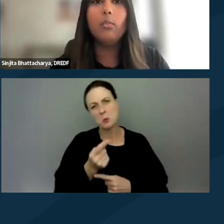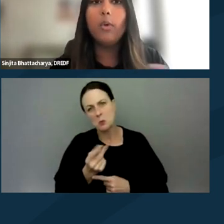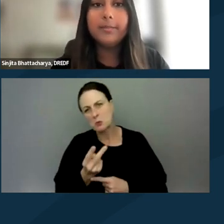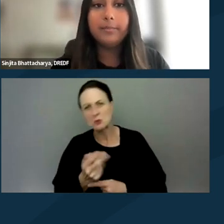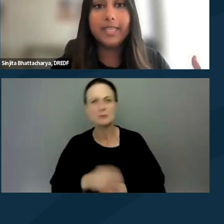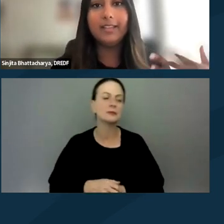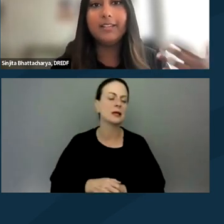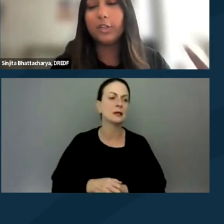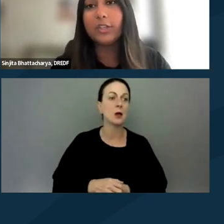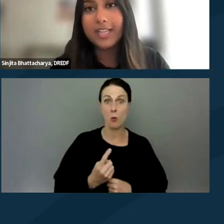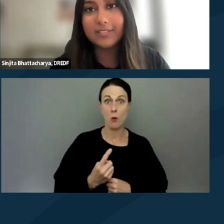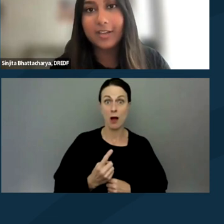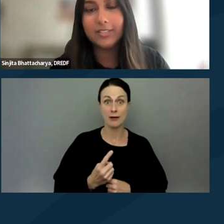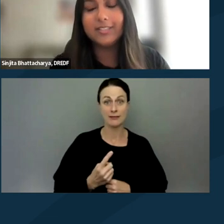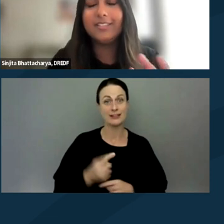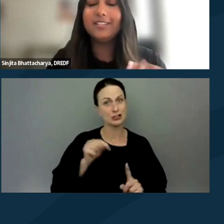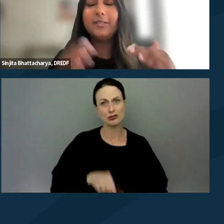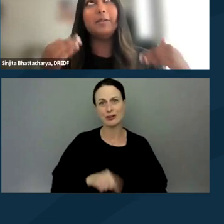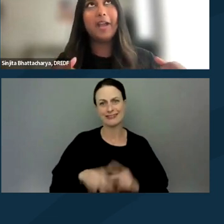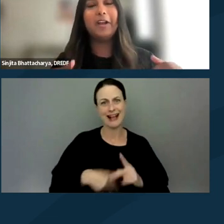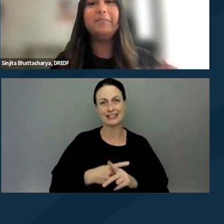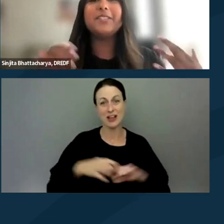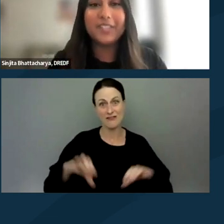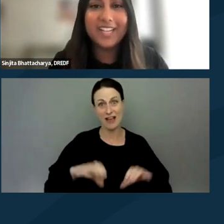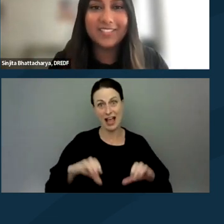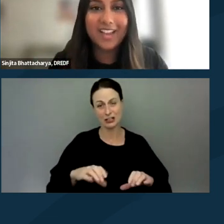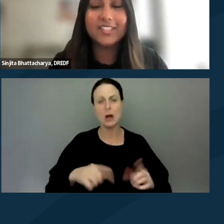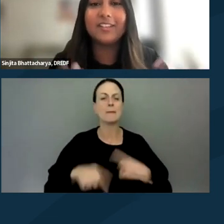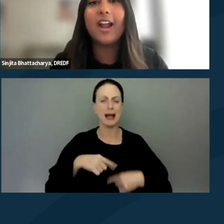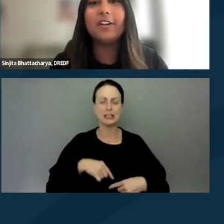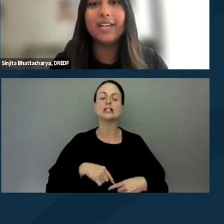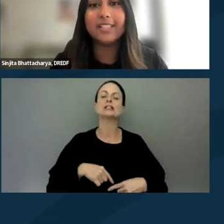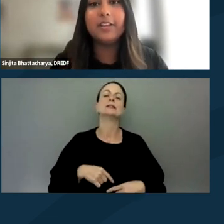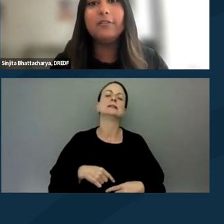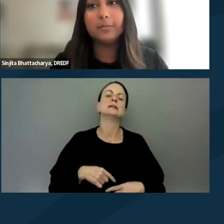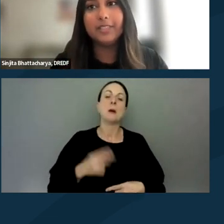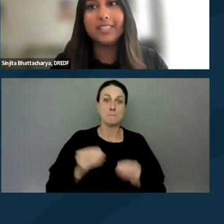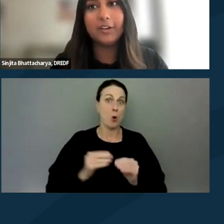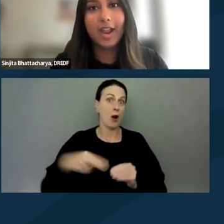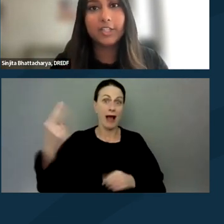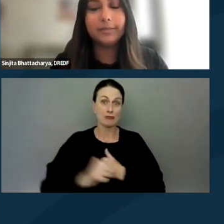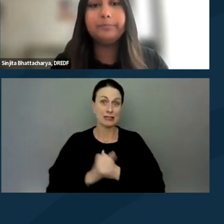One being there are certain kinds of actions, let me back up, certain kinds of actions that are higher risk for police interaction.